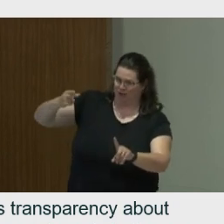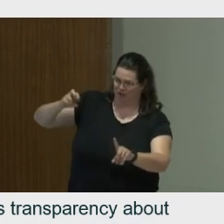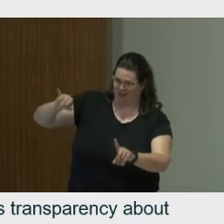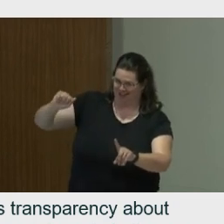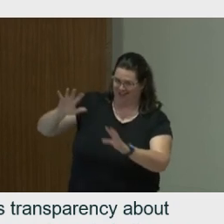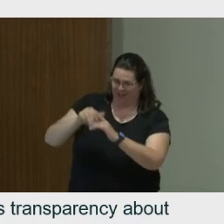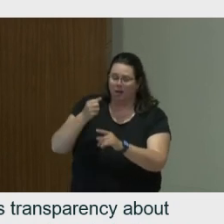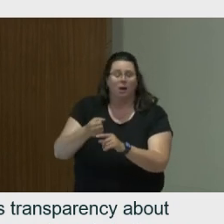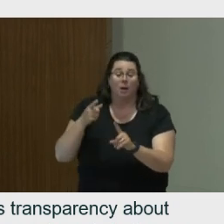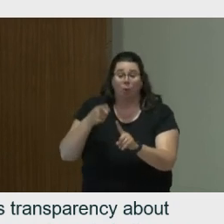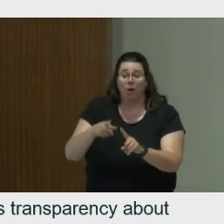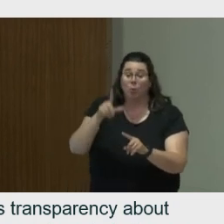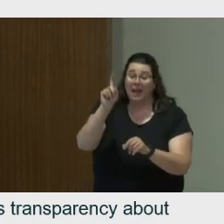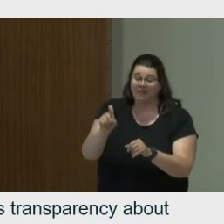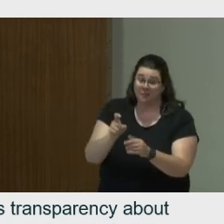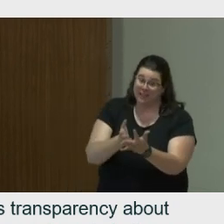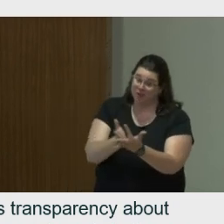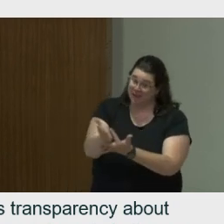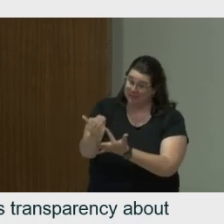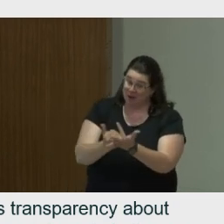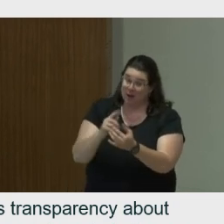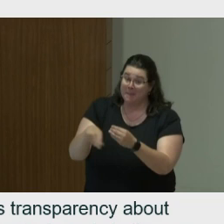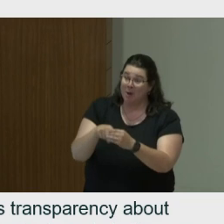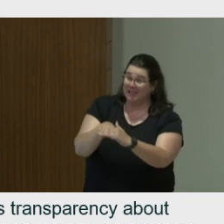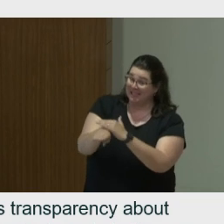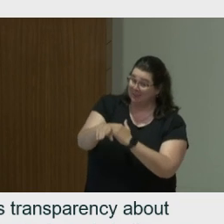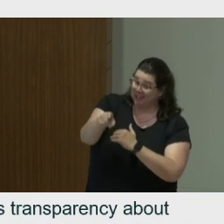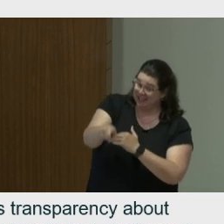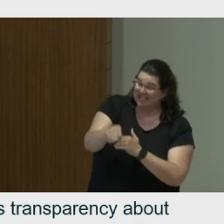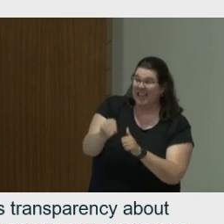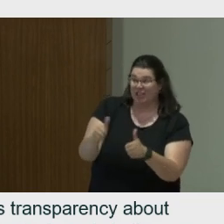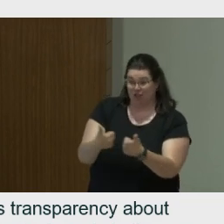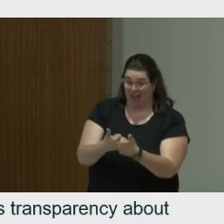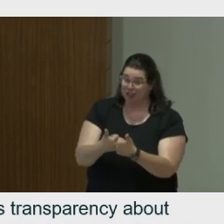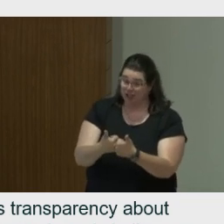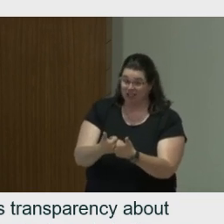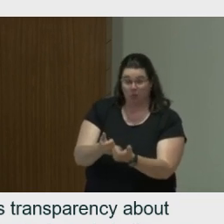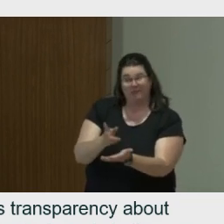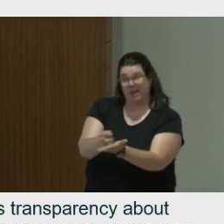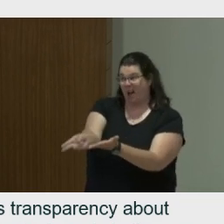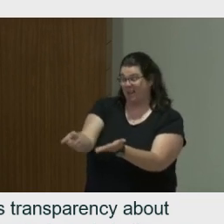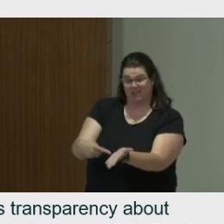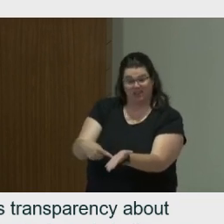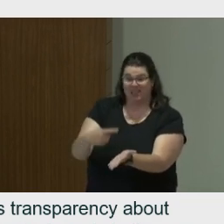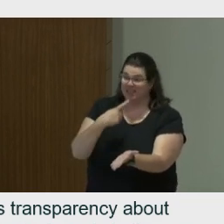about accessibility needs and challenges, promoting a more inclusive environment. If we look to commitment,